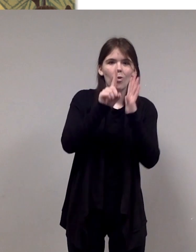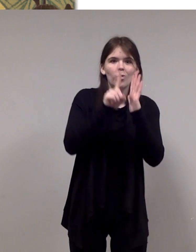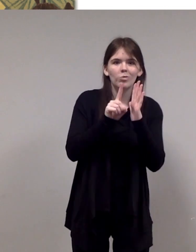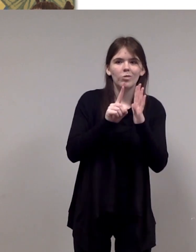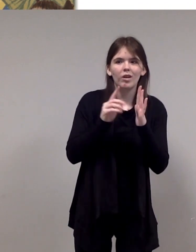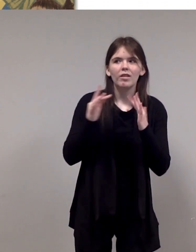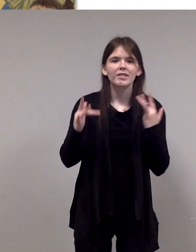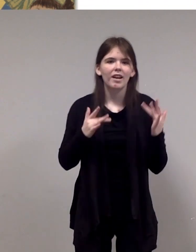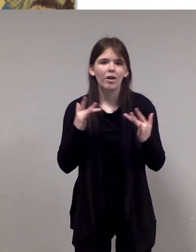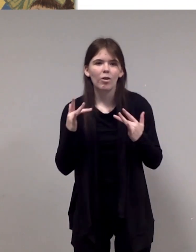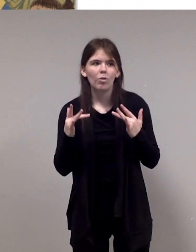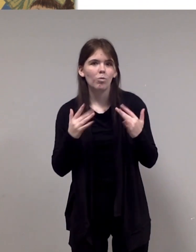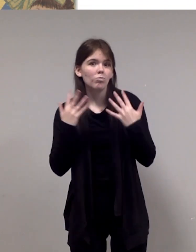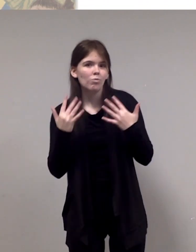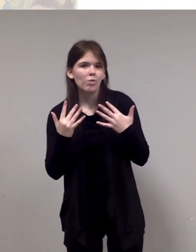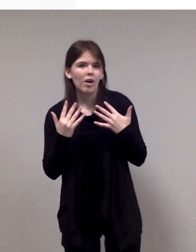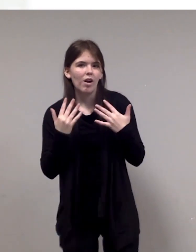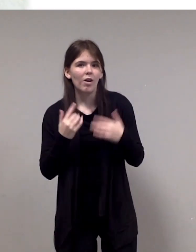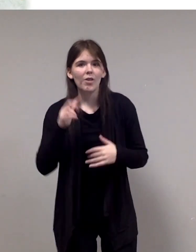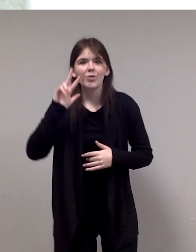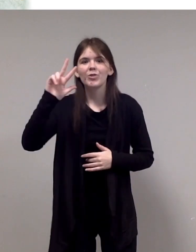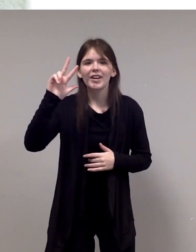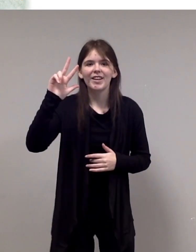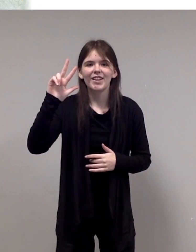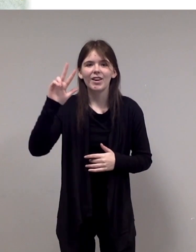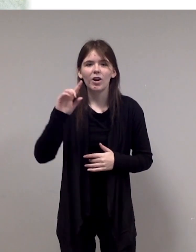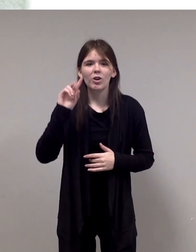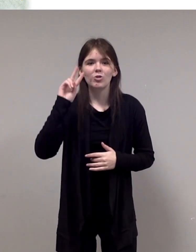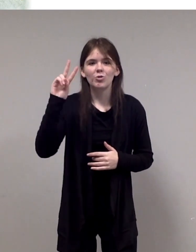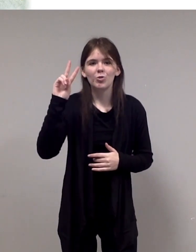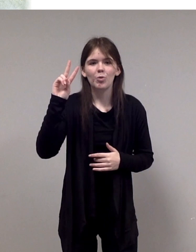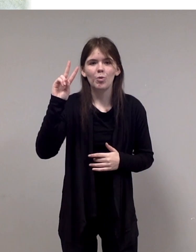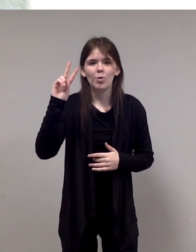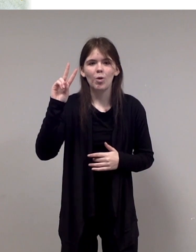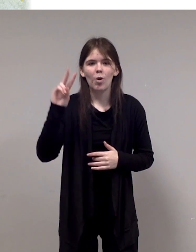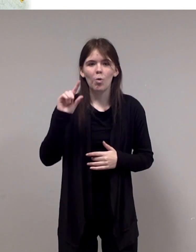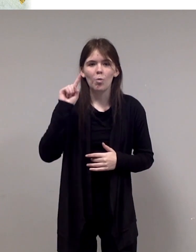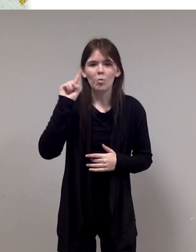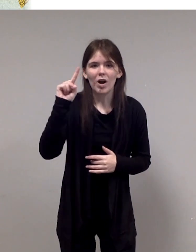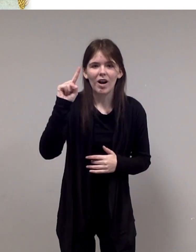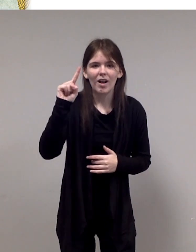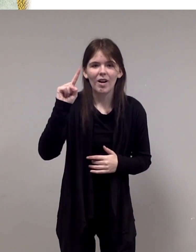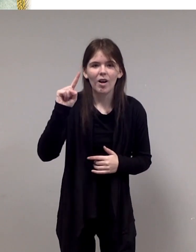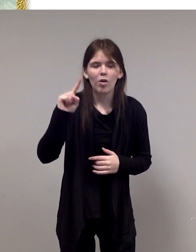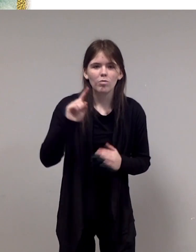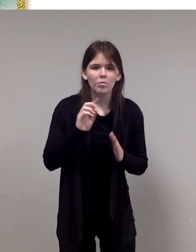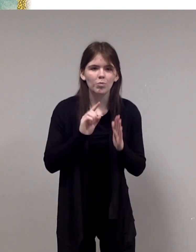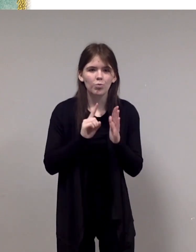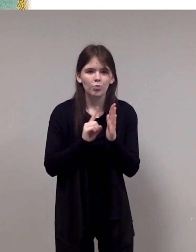3, 2, 1 LIFTOFF!